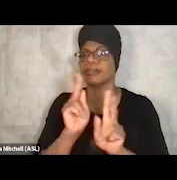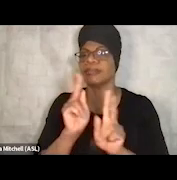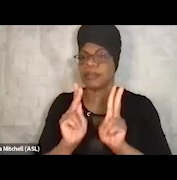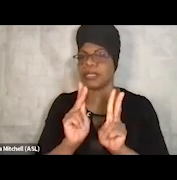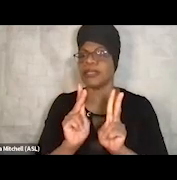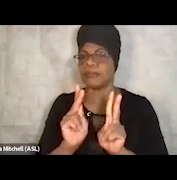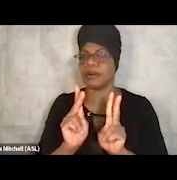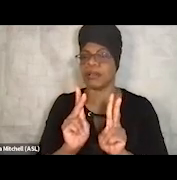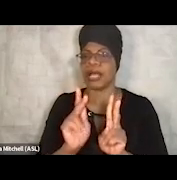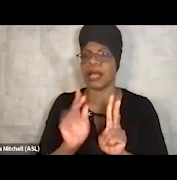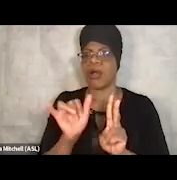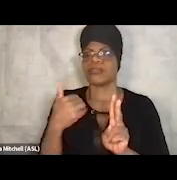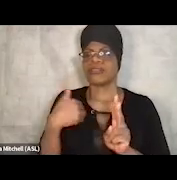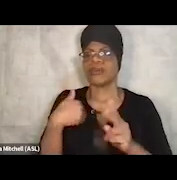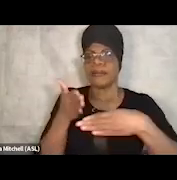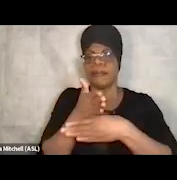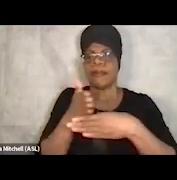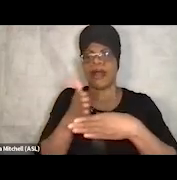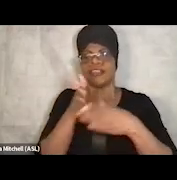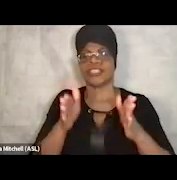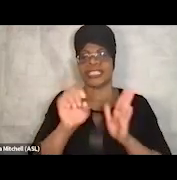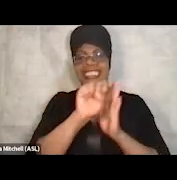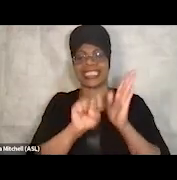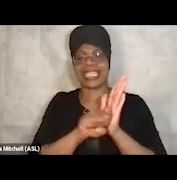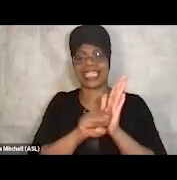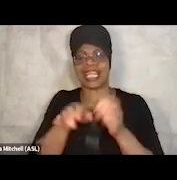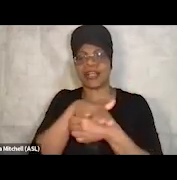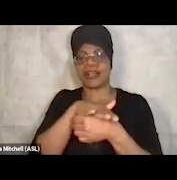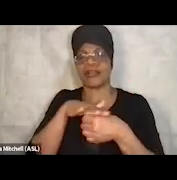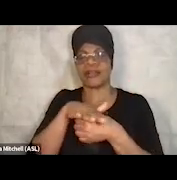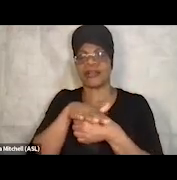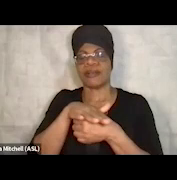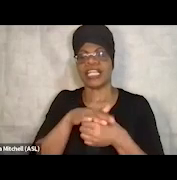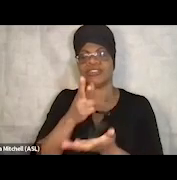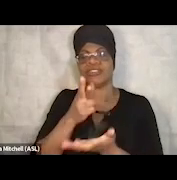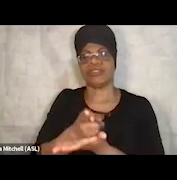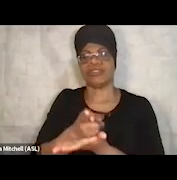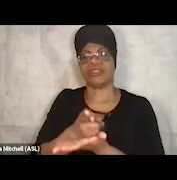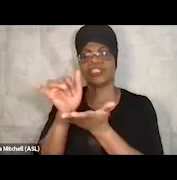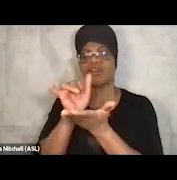with the state vocational rehabilitation. We've got some programs through Social Security,